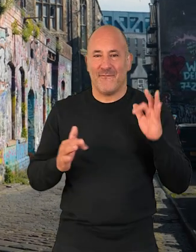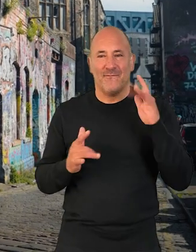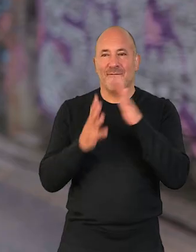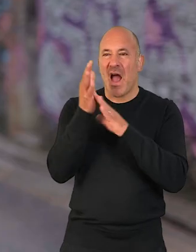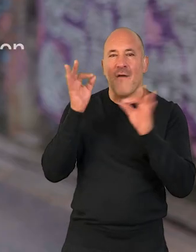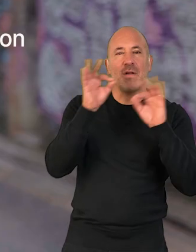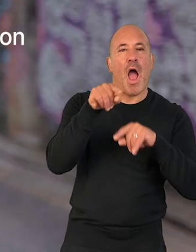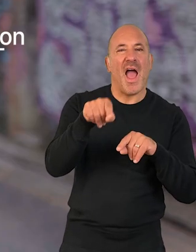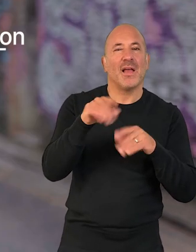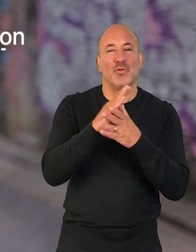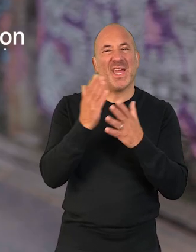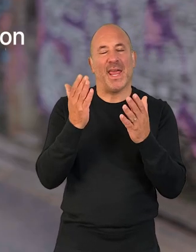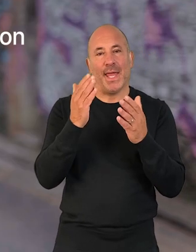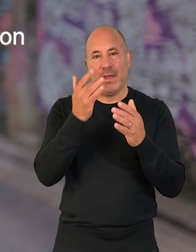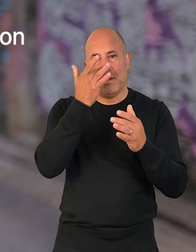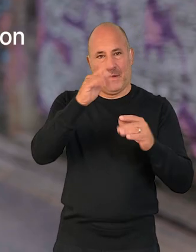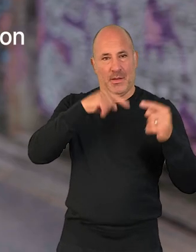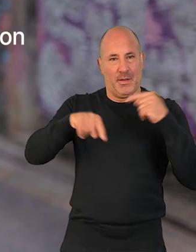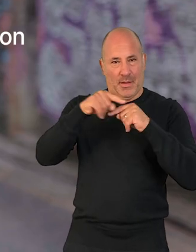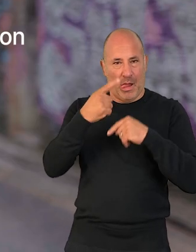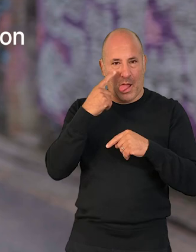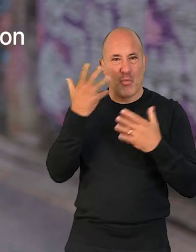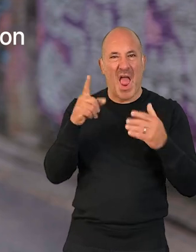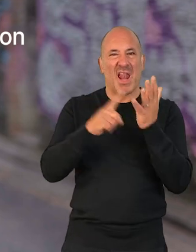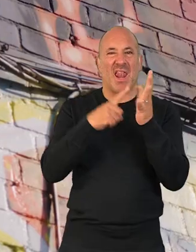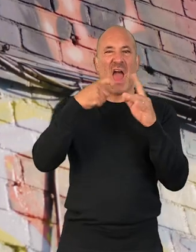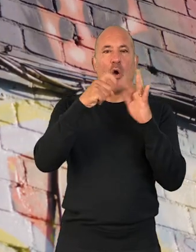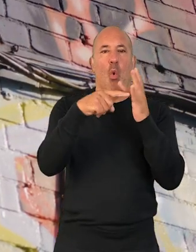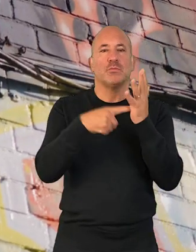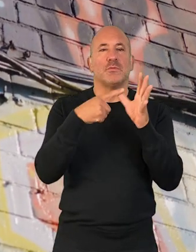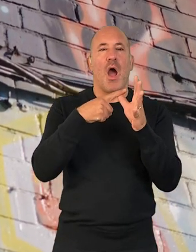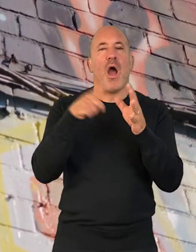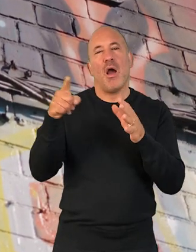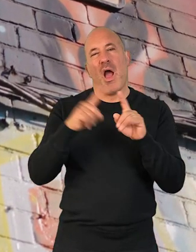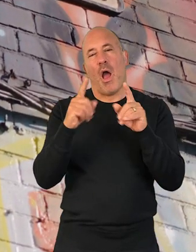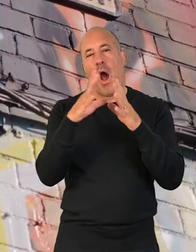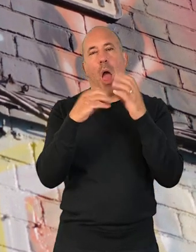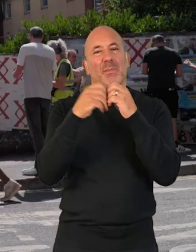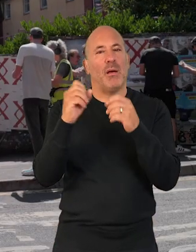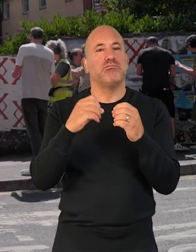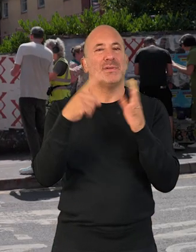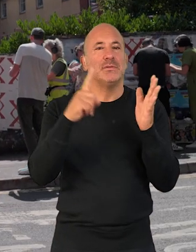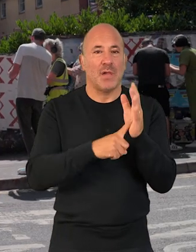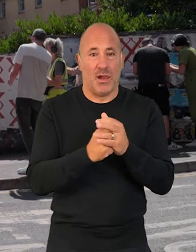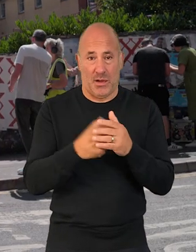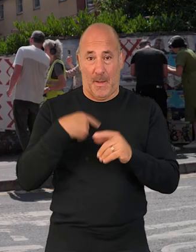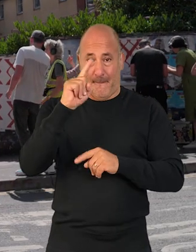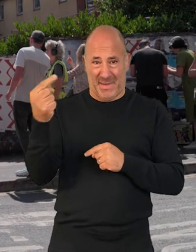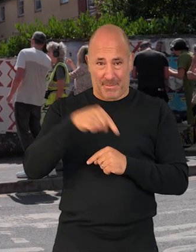So Fireflies is an augmented reality experience that we're running at Lakota, which is a club in Bristol. So our audience, through their mobile phone,